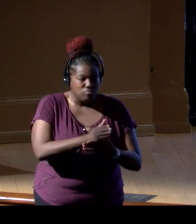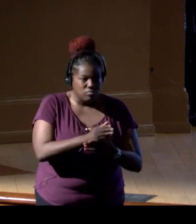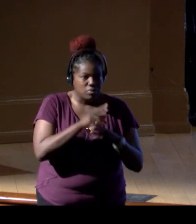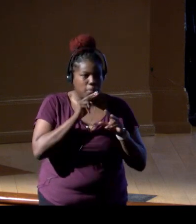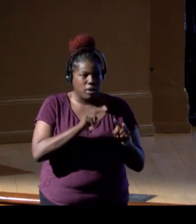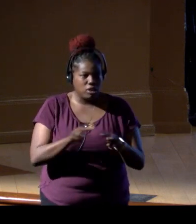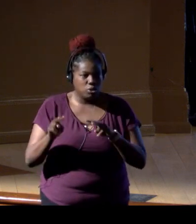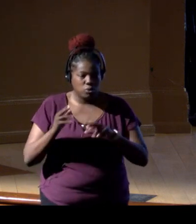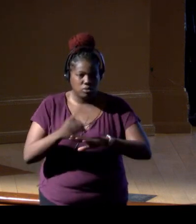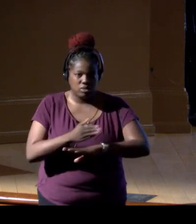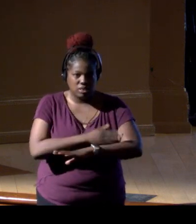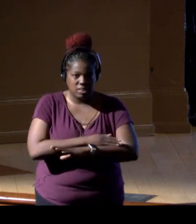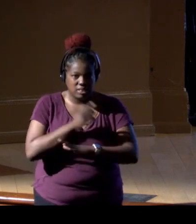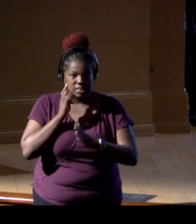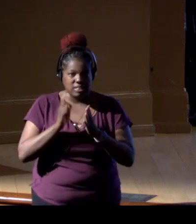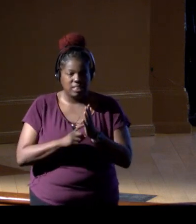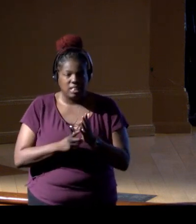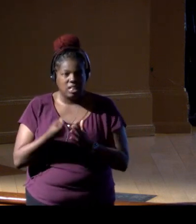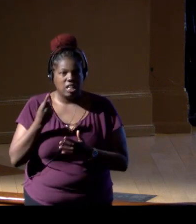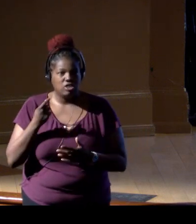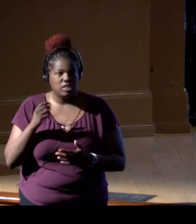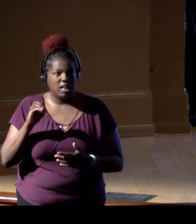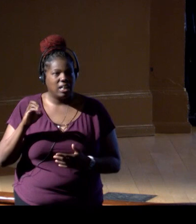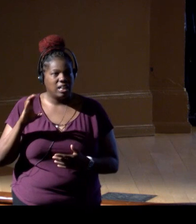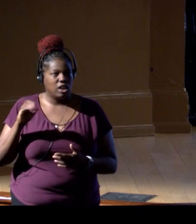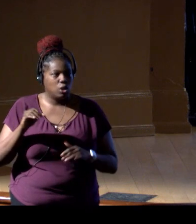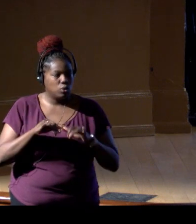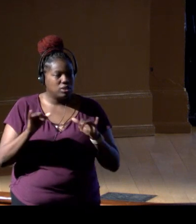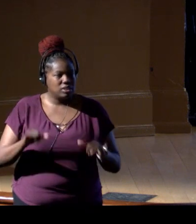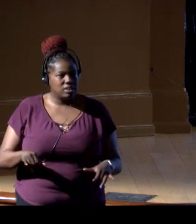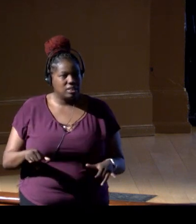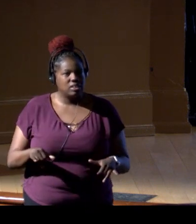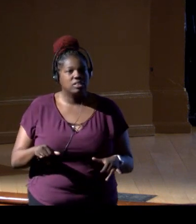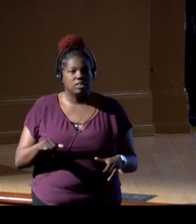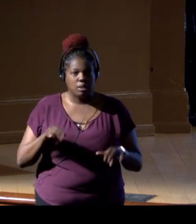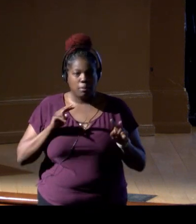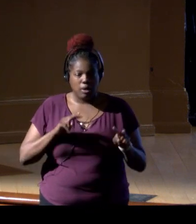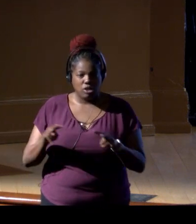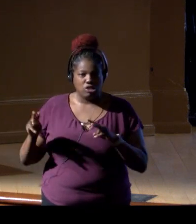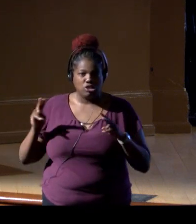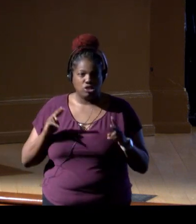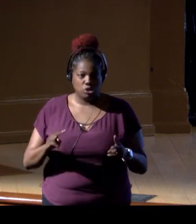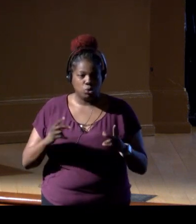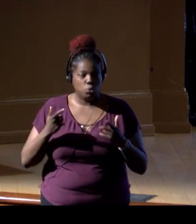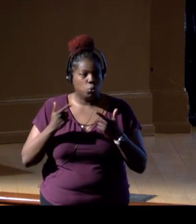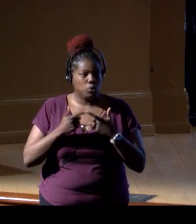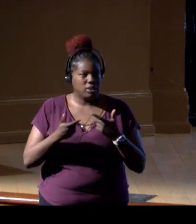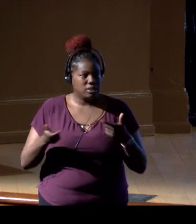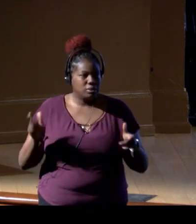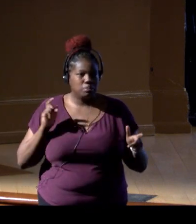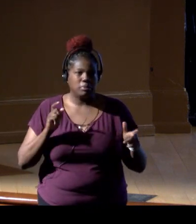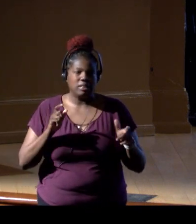improving ecosystem understanding, could be this broad scale that I was talking about with this massive geographic area,